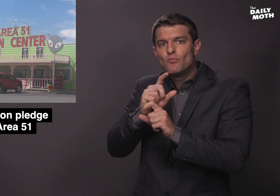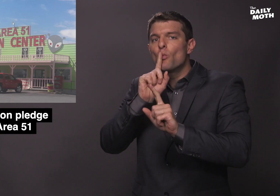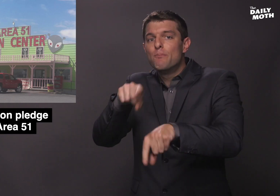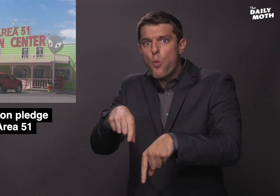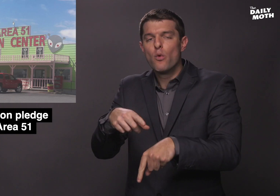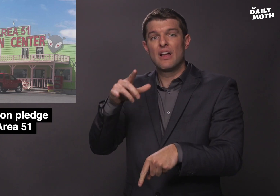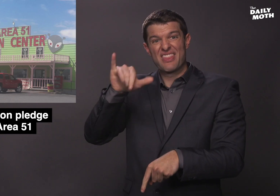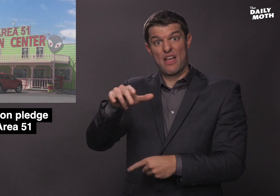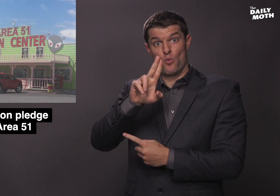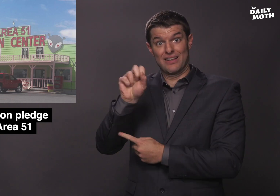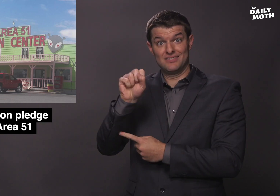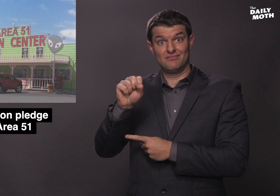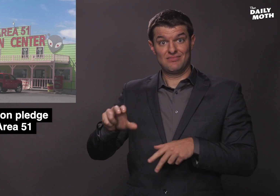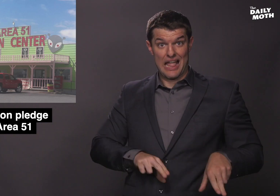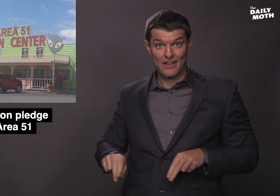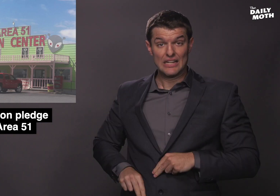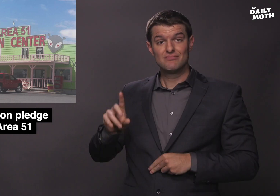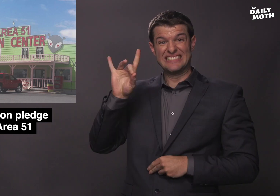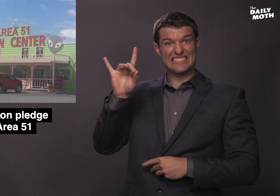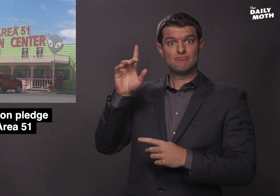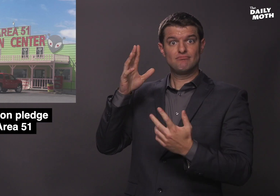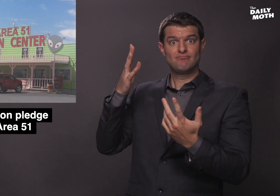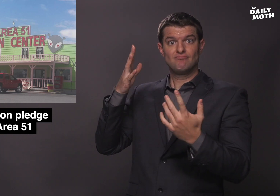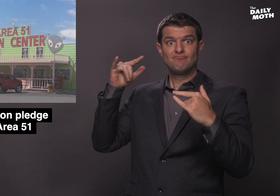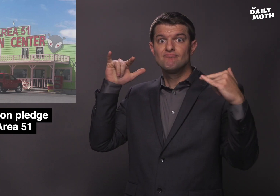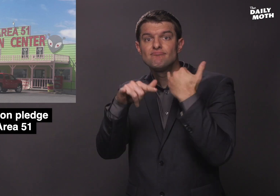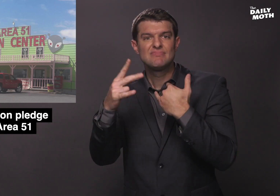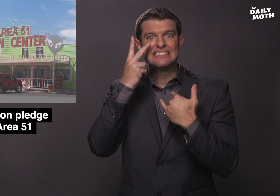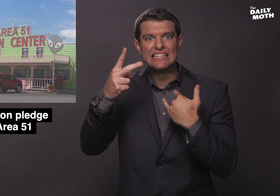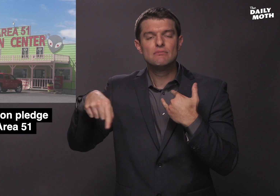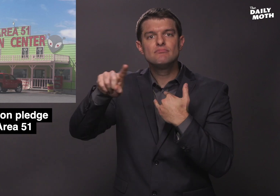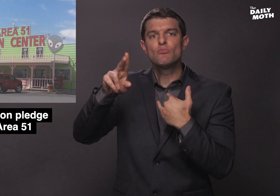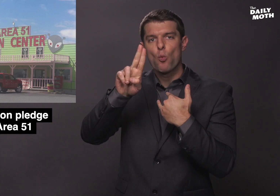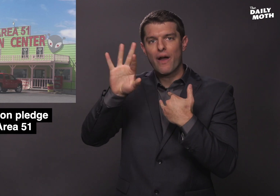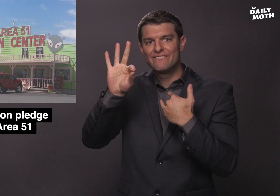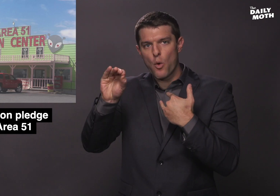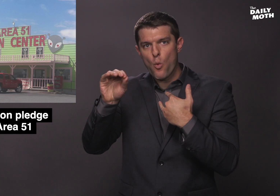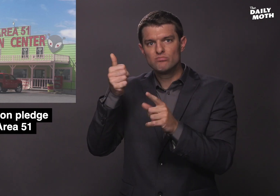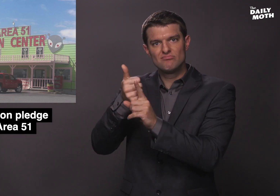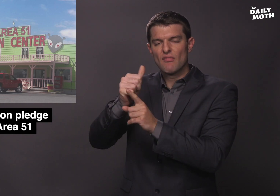reports of encounters between the US Navy and a UFO,